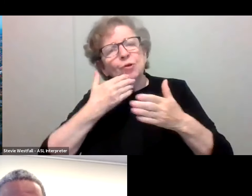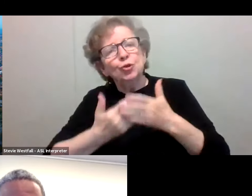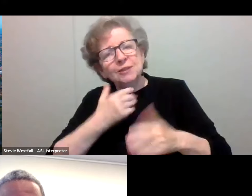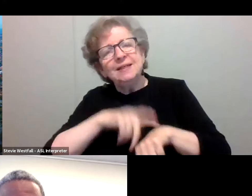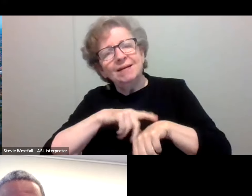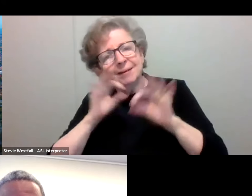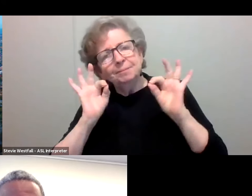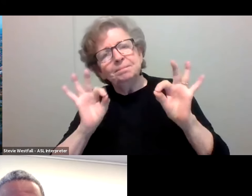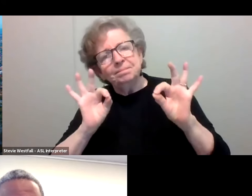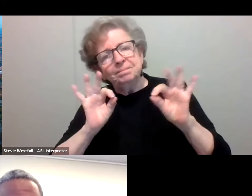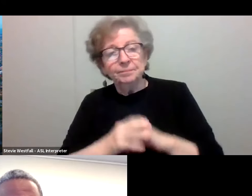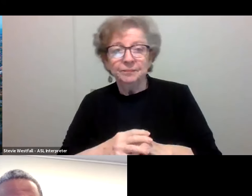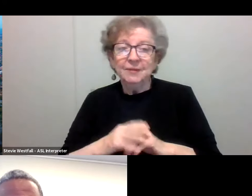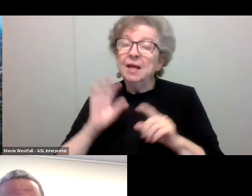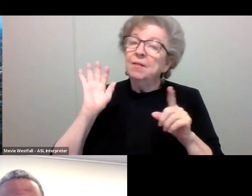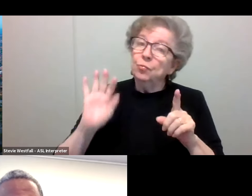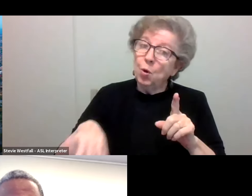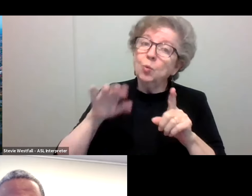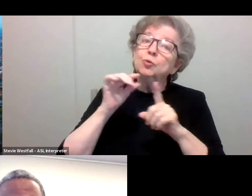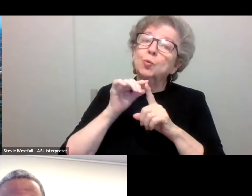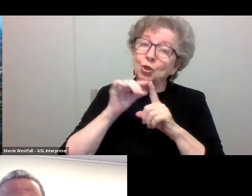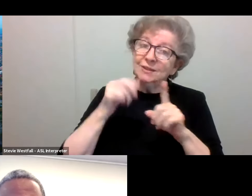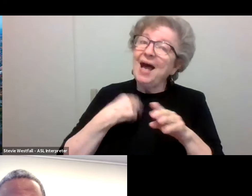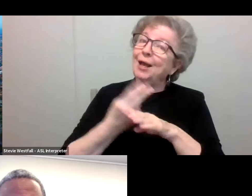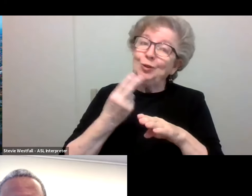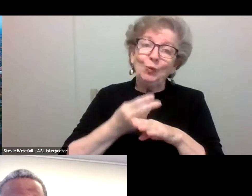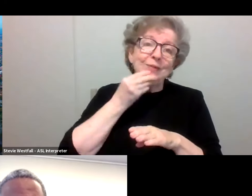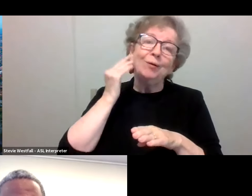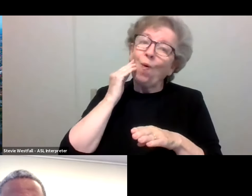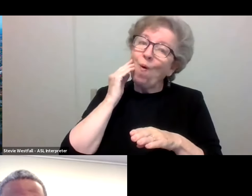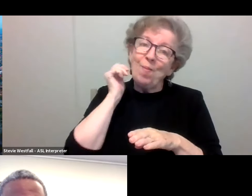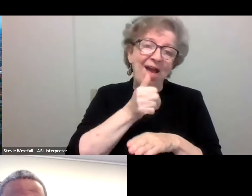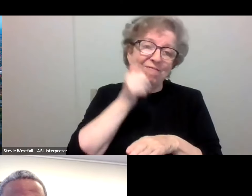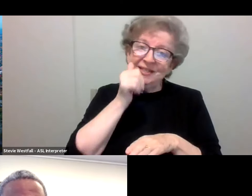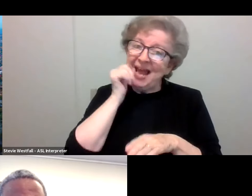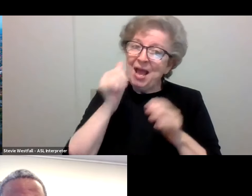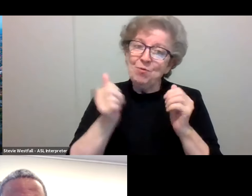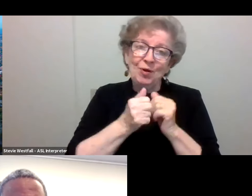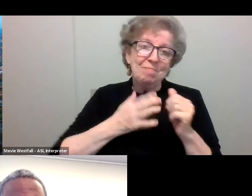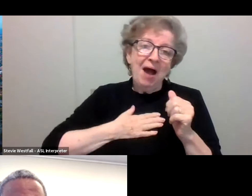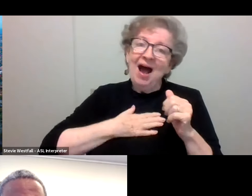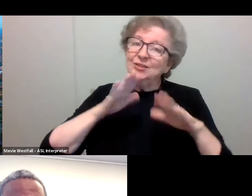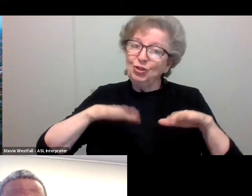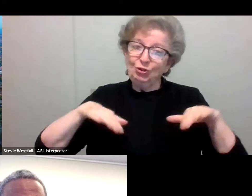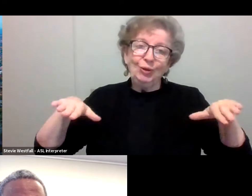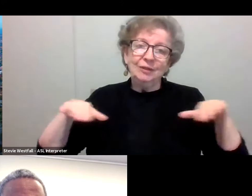Yeah, those are words that I use at home every day with my own children. Make good decisions.